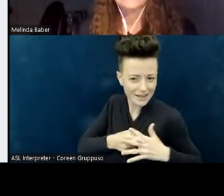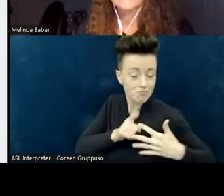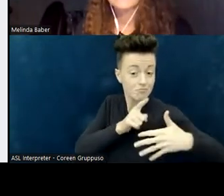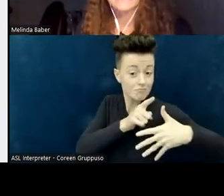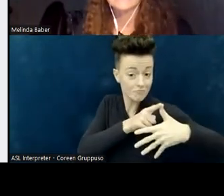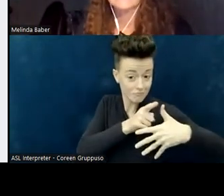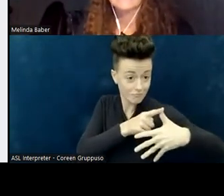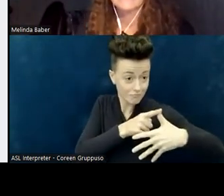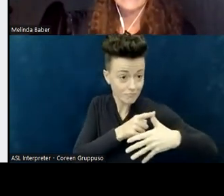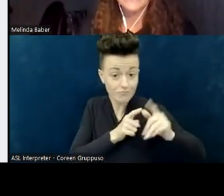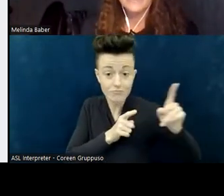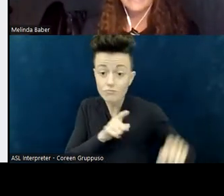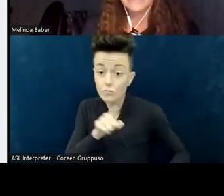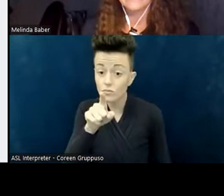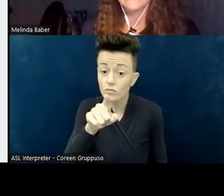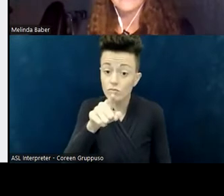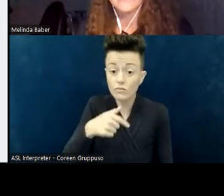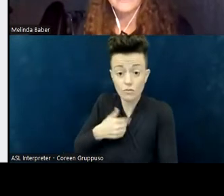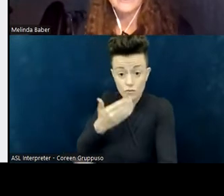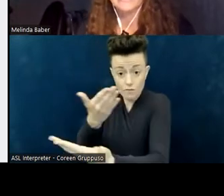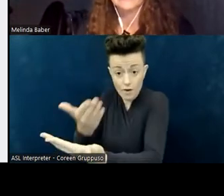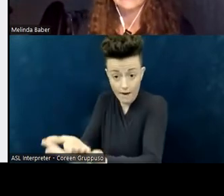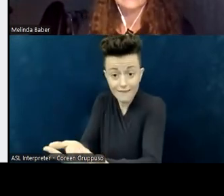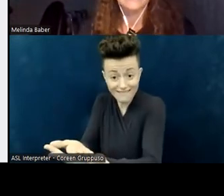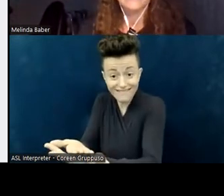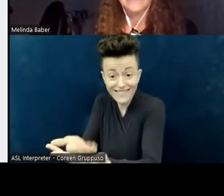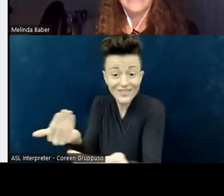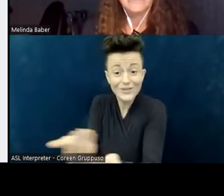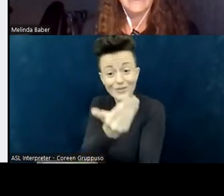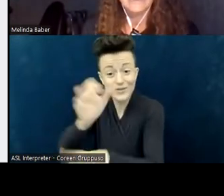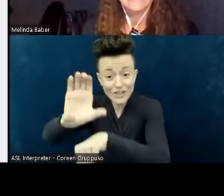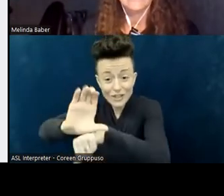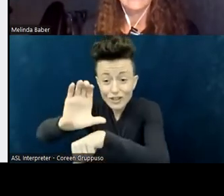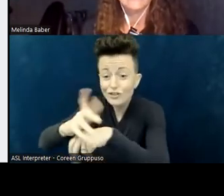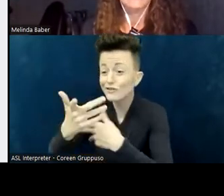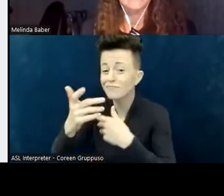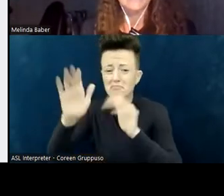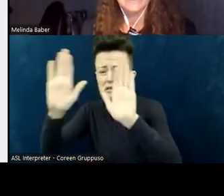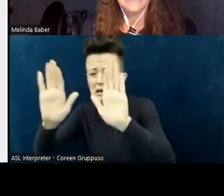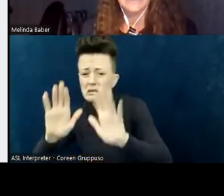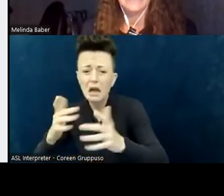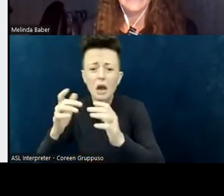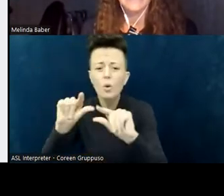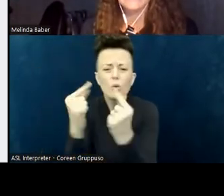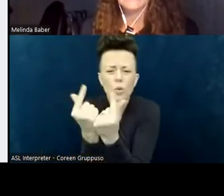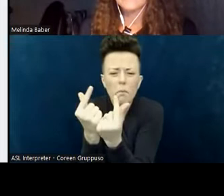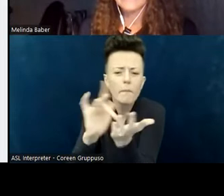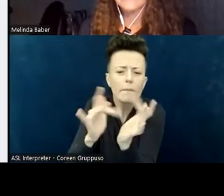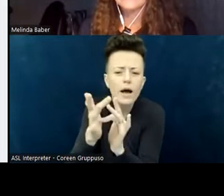If you arrive in a new facility or new church building or a new Sunday School class, a new Bible study,